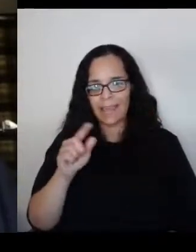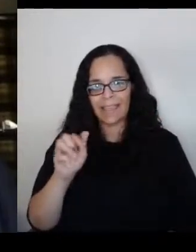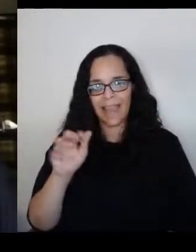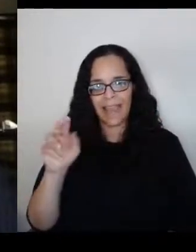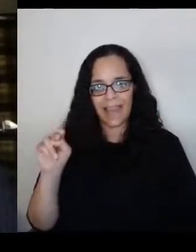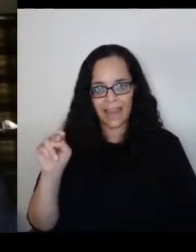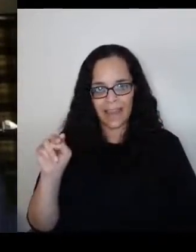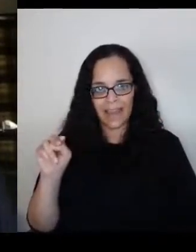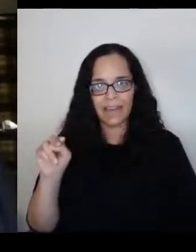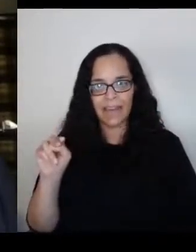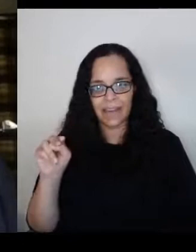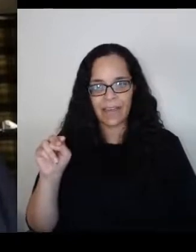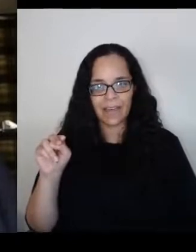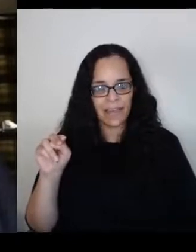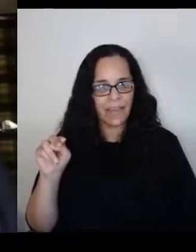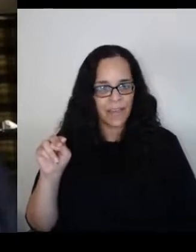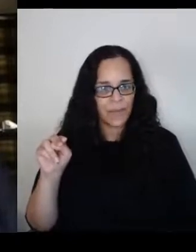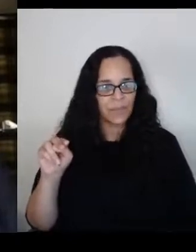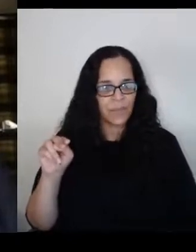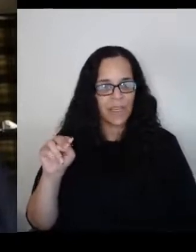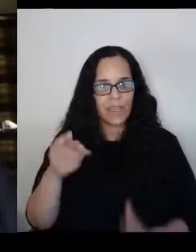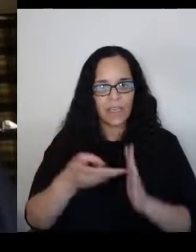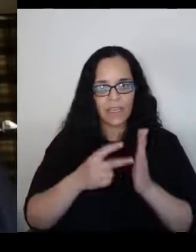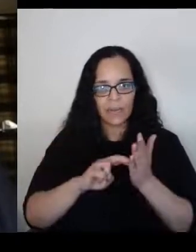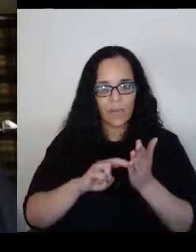which means this too shall pass.